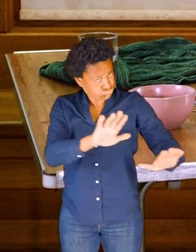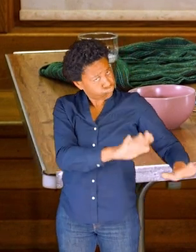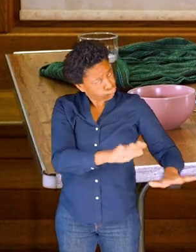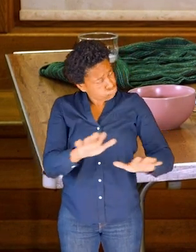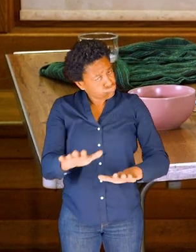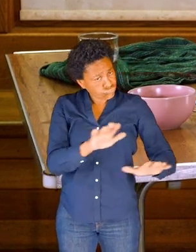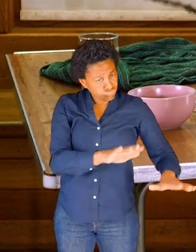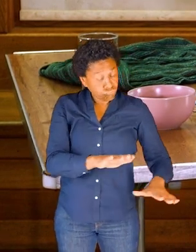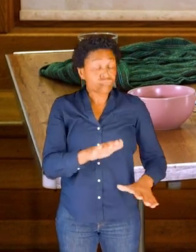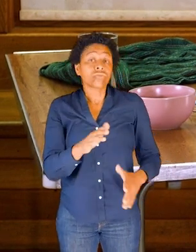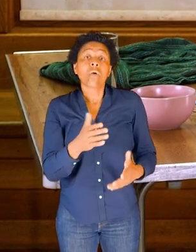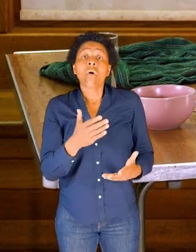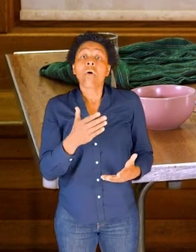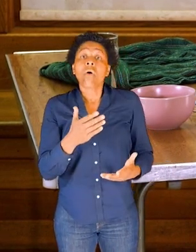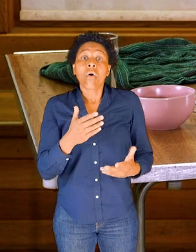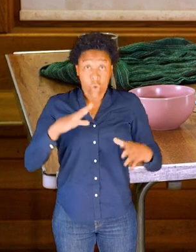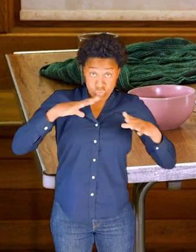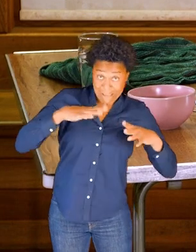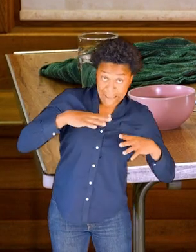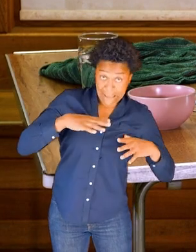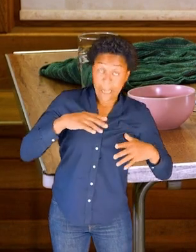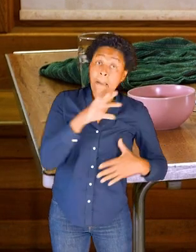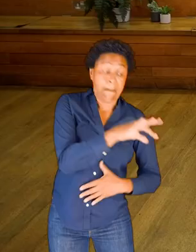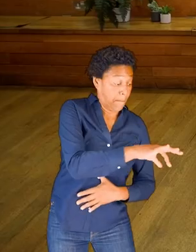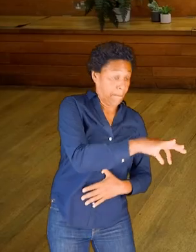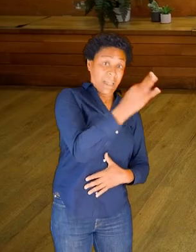if you have one, your stick or your pencil.